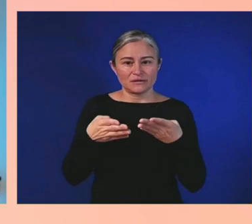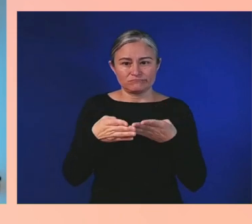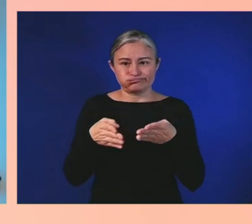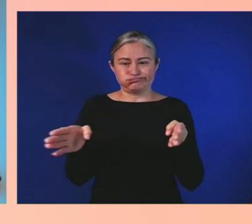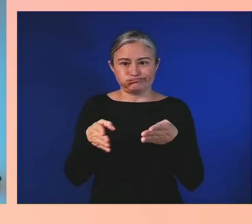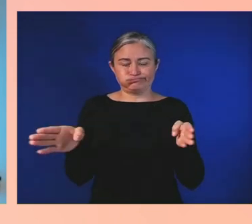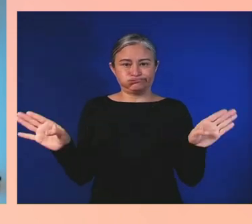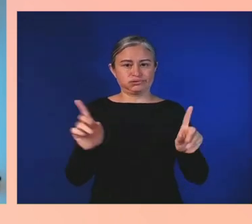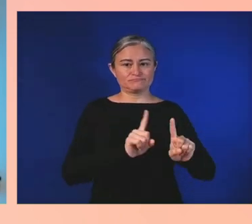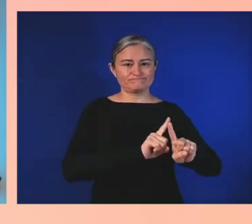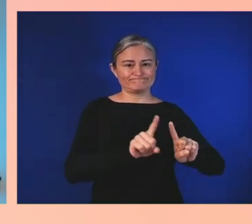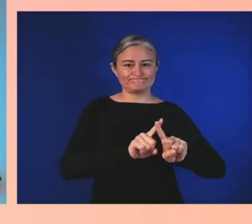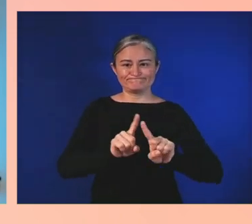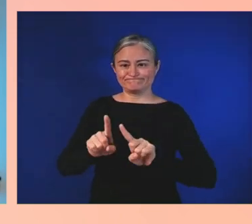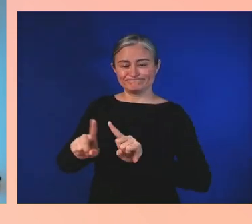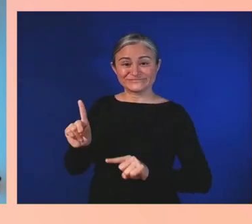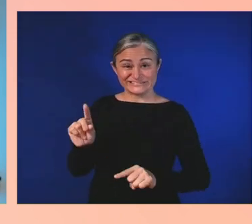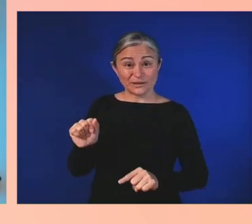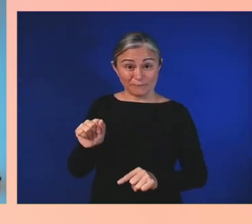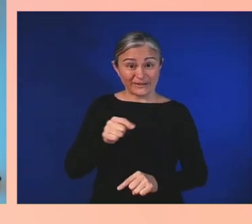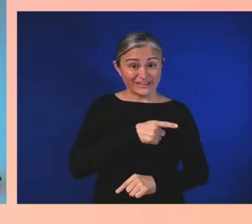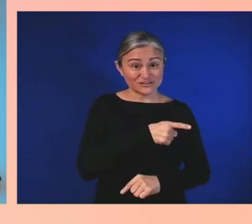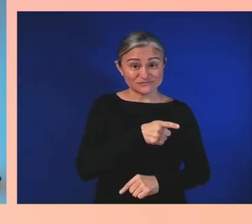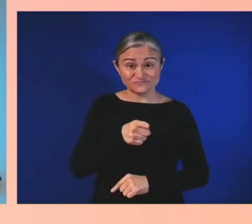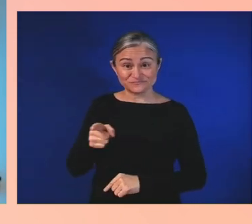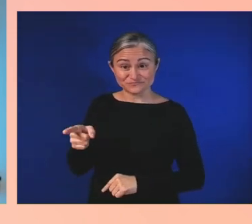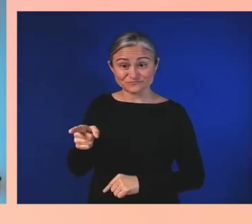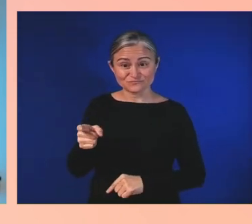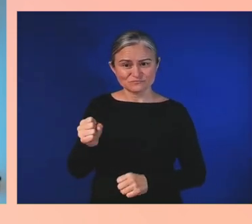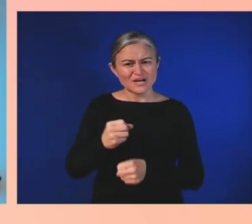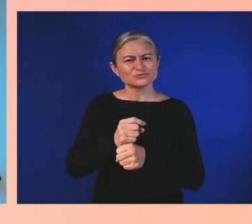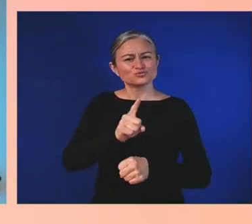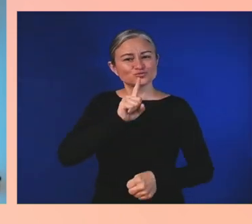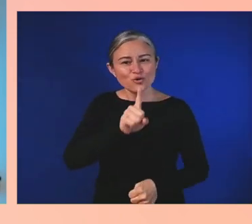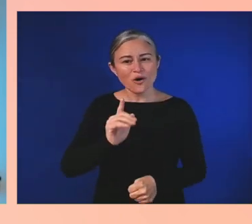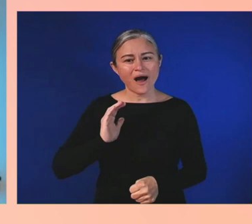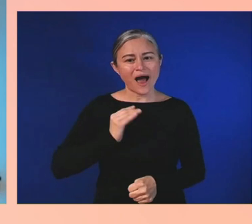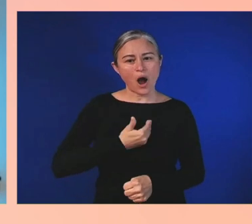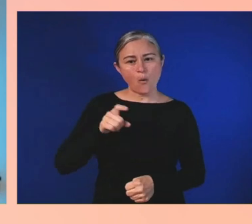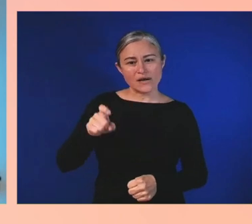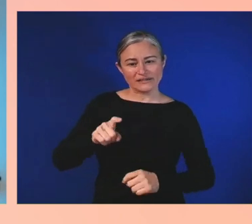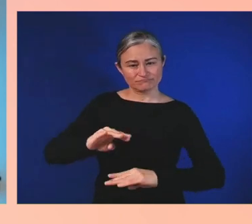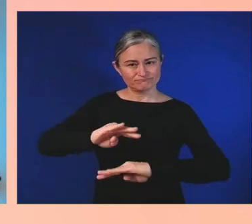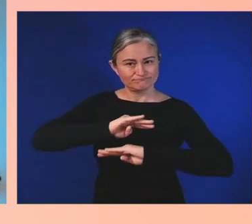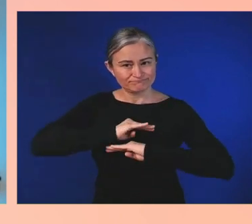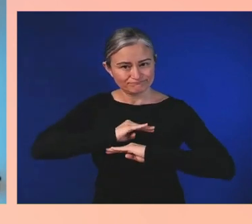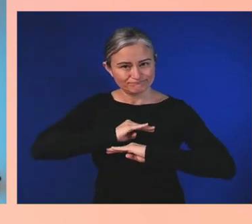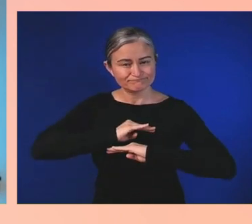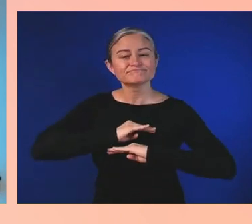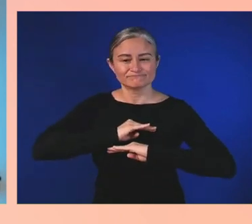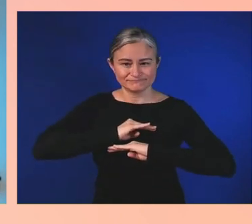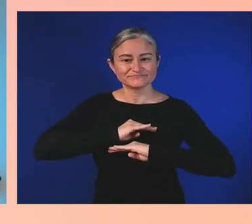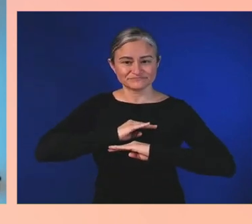that our needs are fit and that future creators that would be in this program,